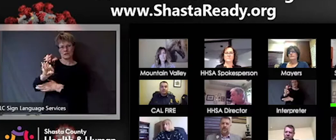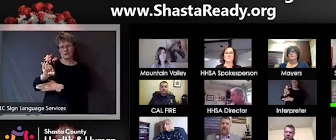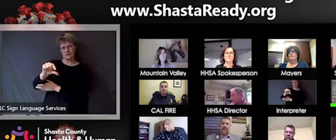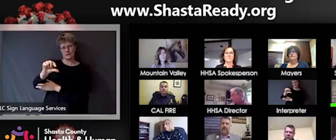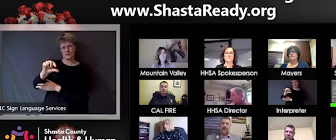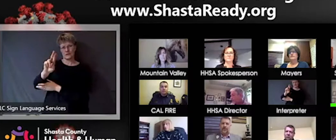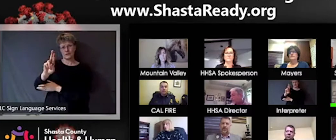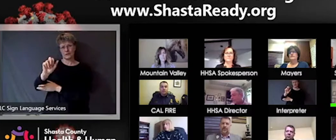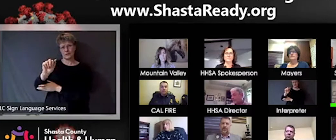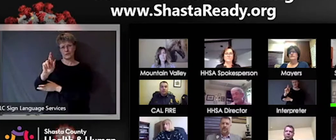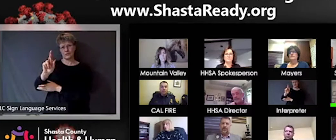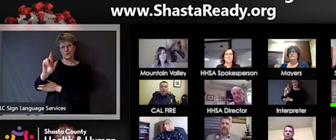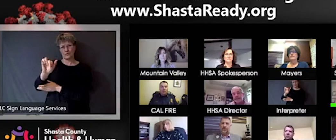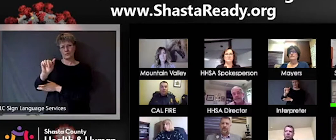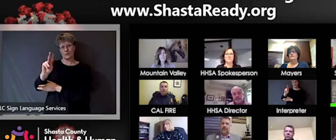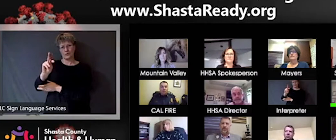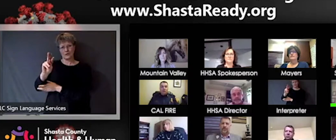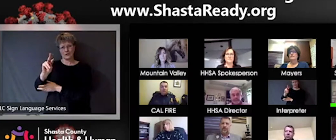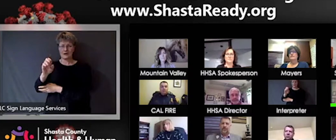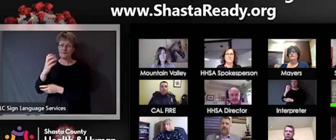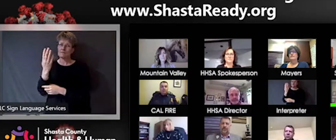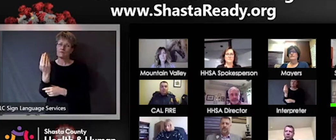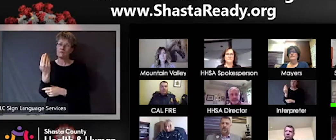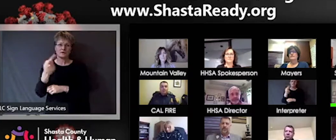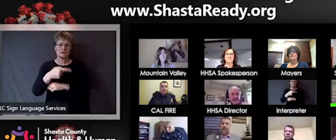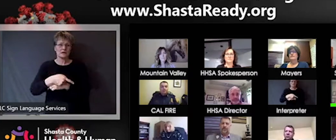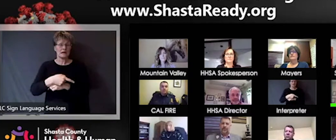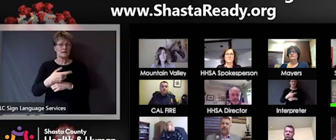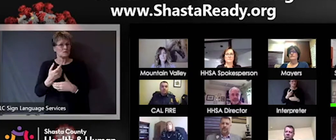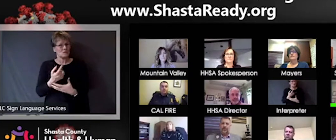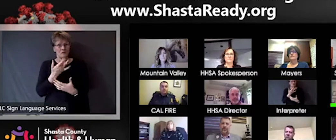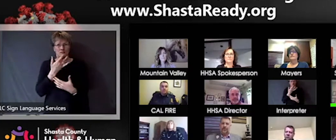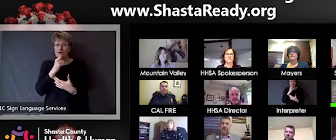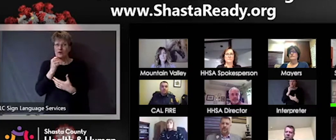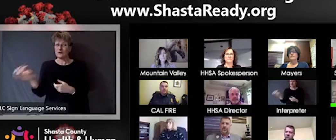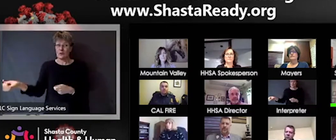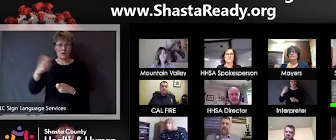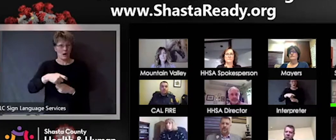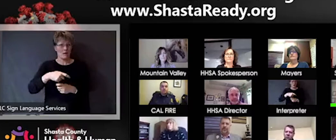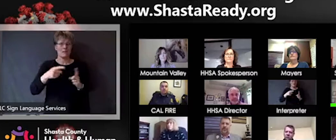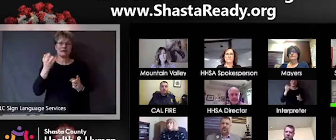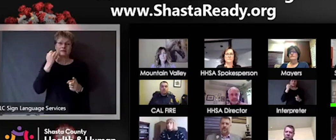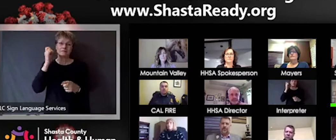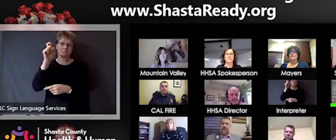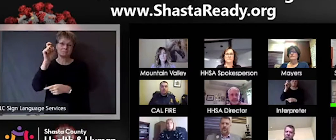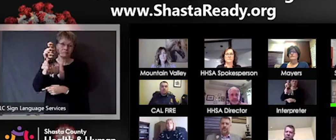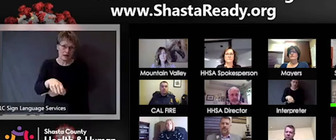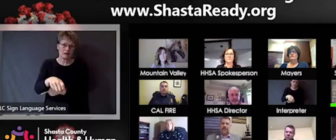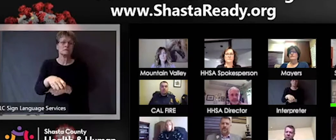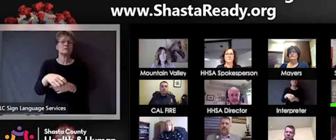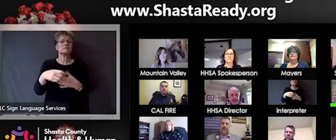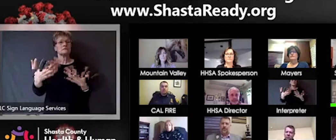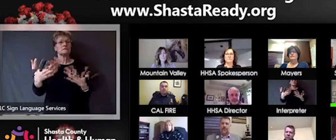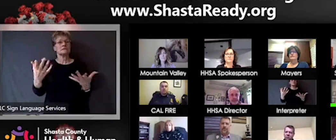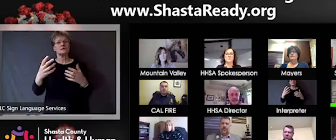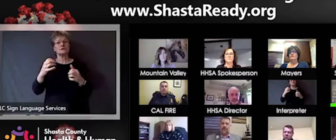place, but if it has to happen then that's what we recommend. Obviously you can go out to meet your basic needs getting groceries